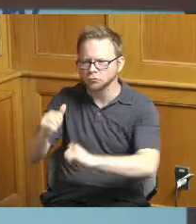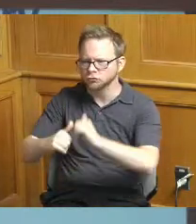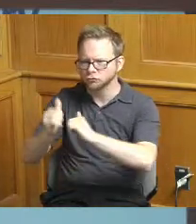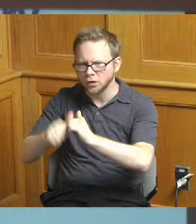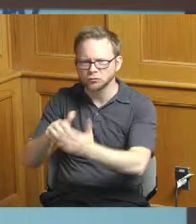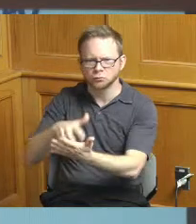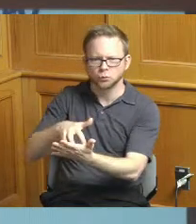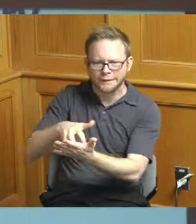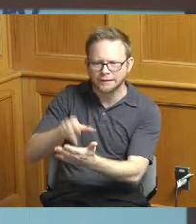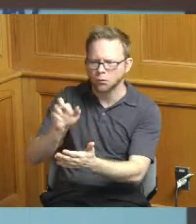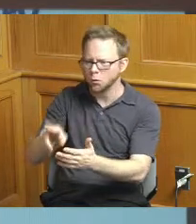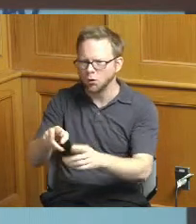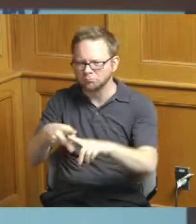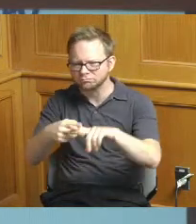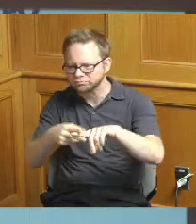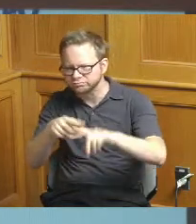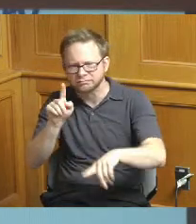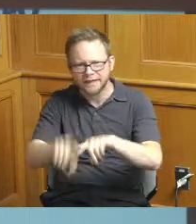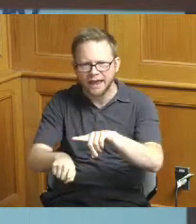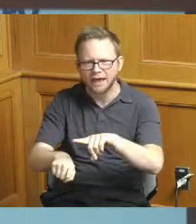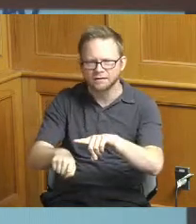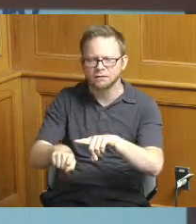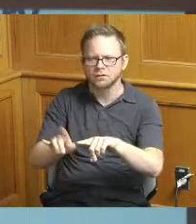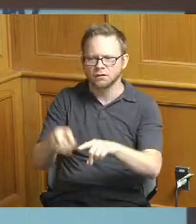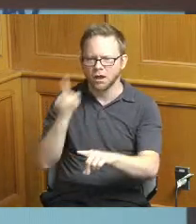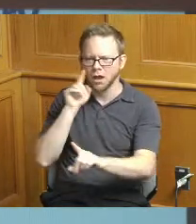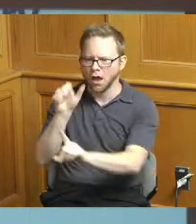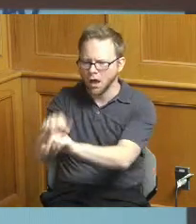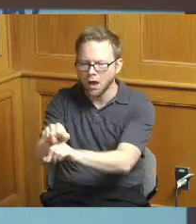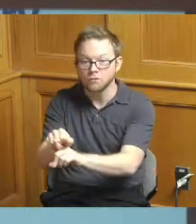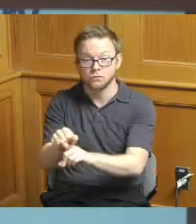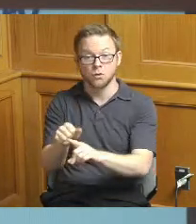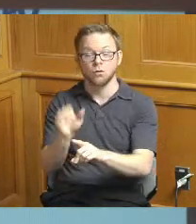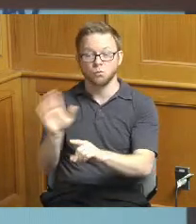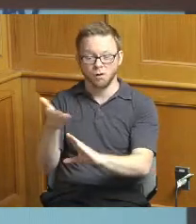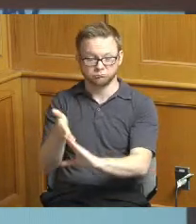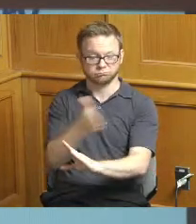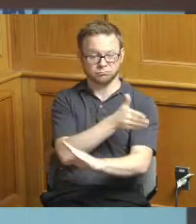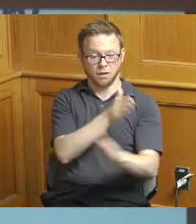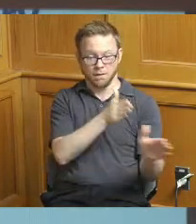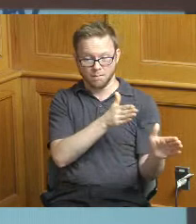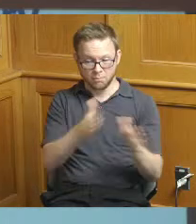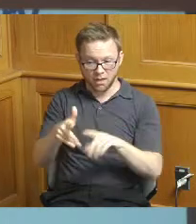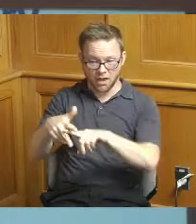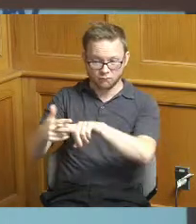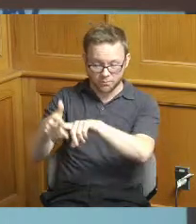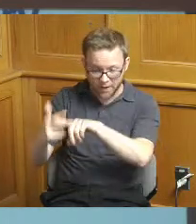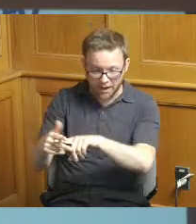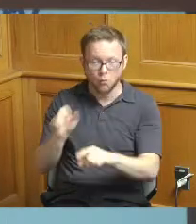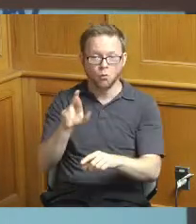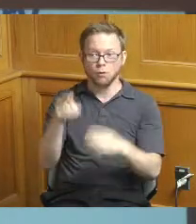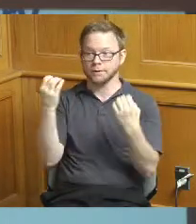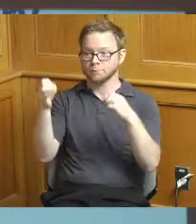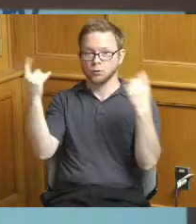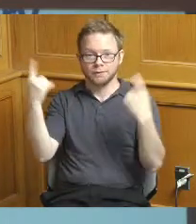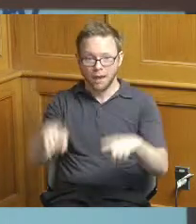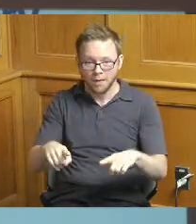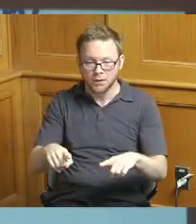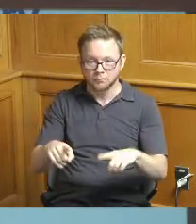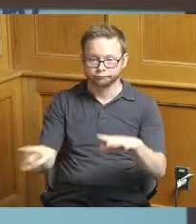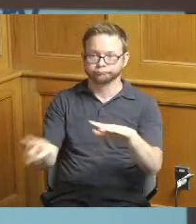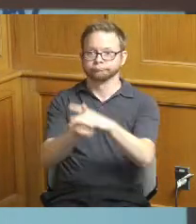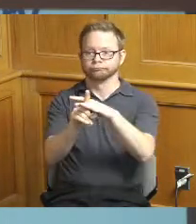risk and we do planned repairs and we do also emergency repairs so the the largest allowance